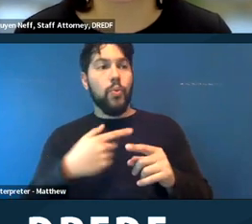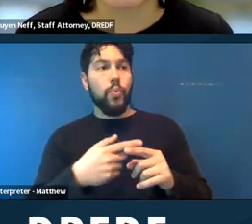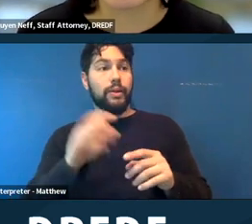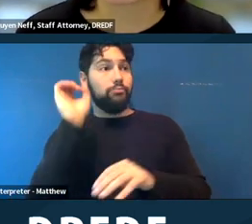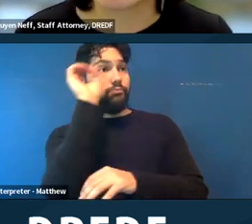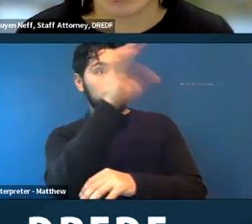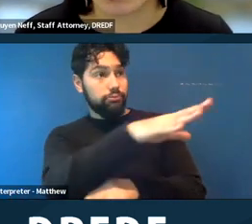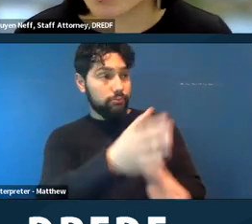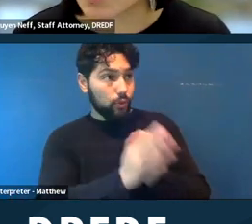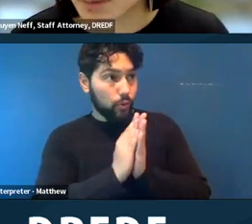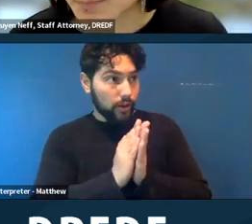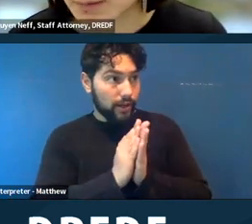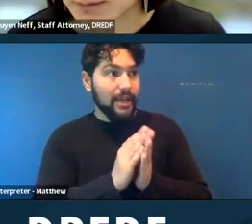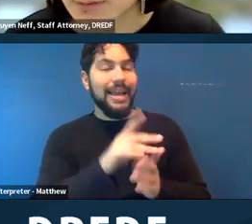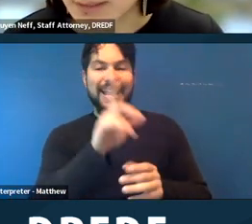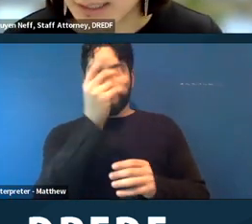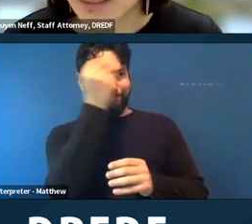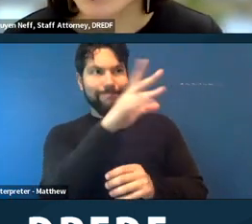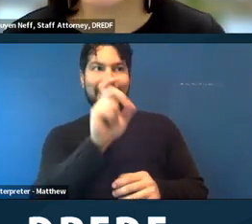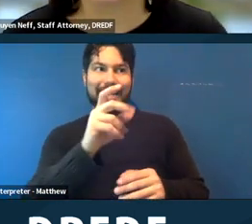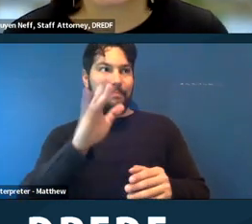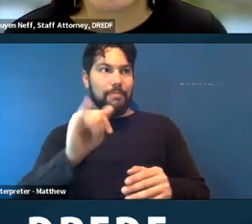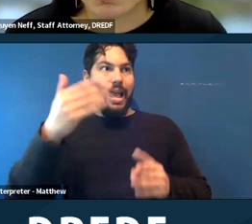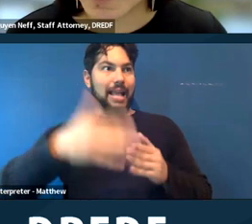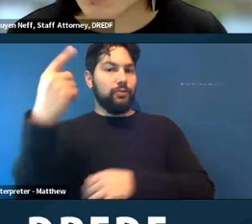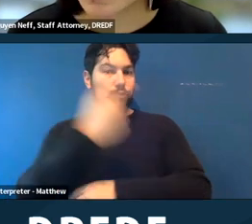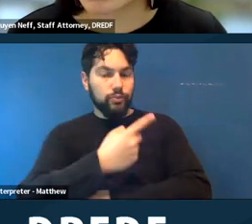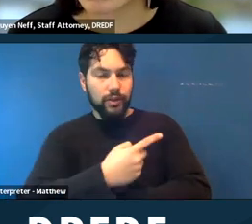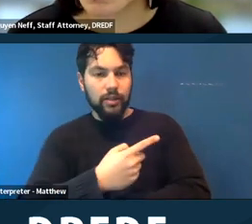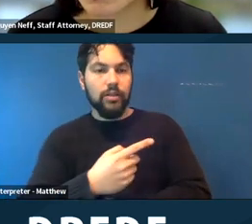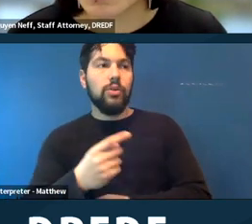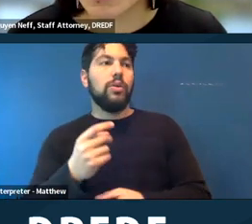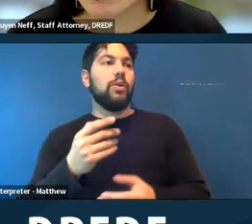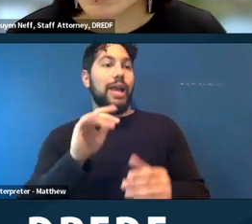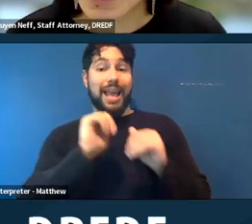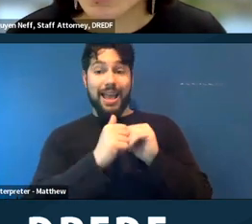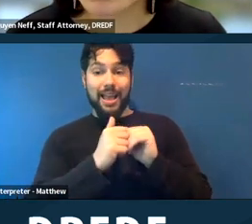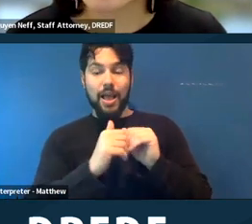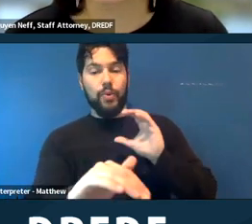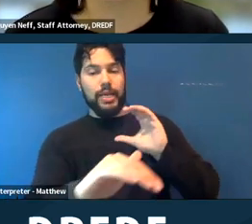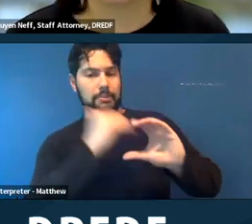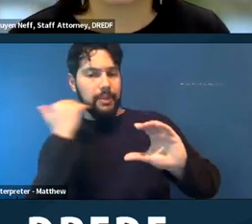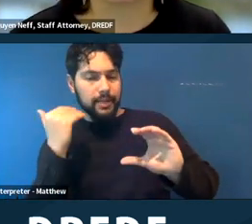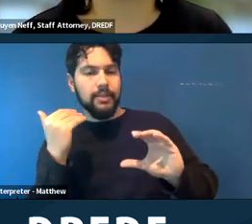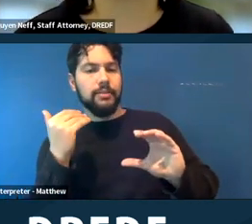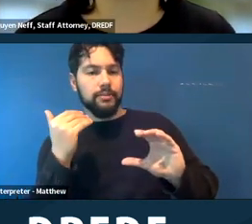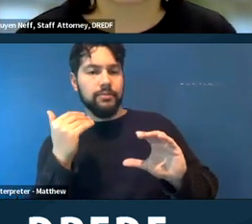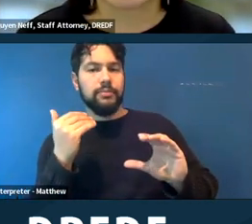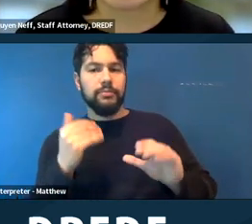they might say I need a response by the end of today. Respond to me by using this E‑mail, and,